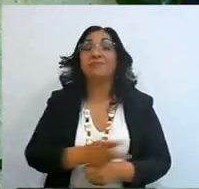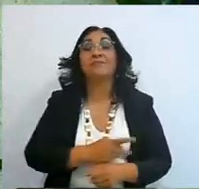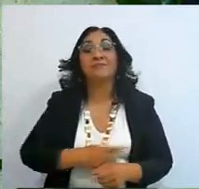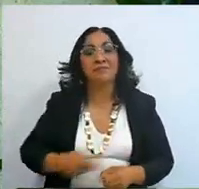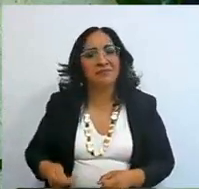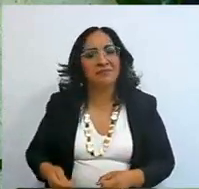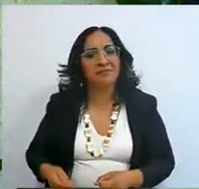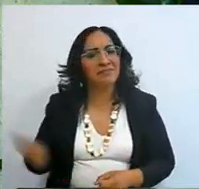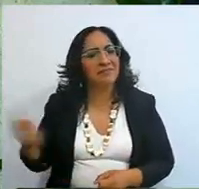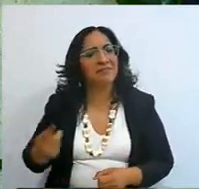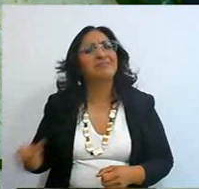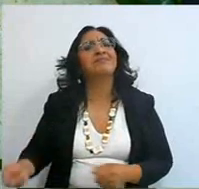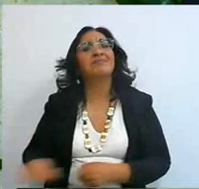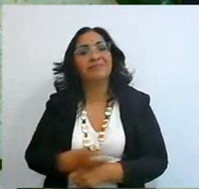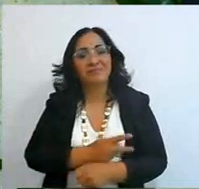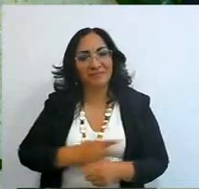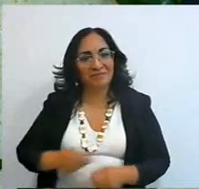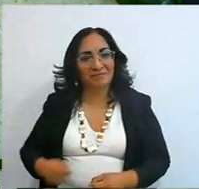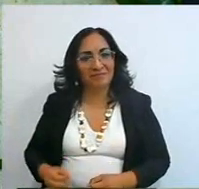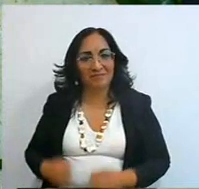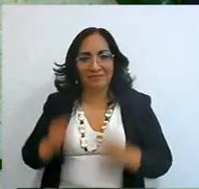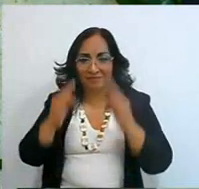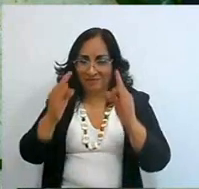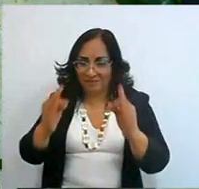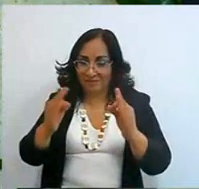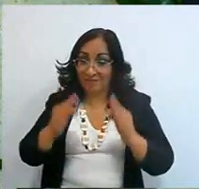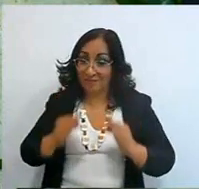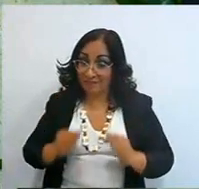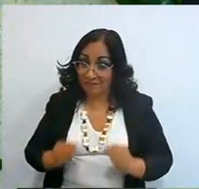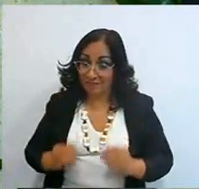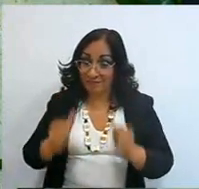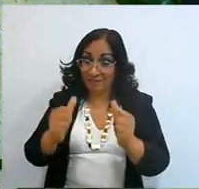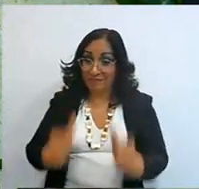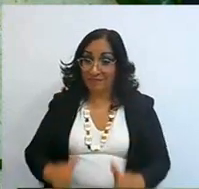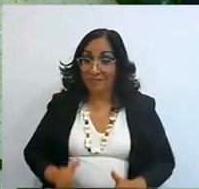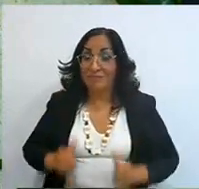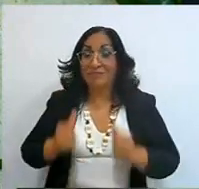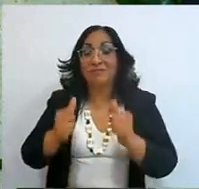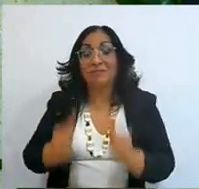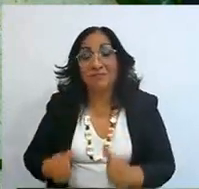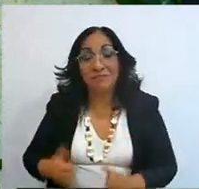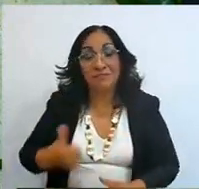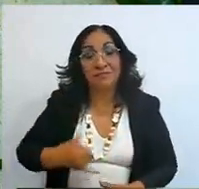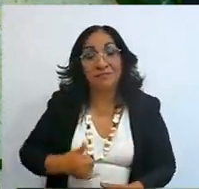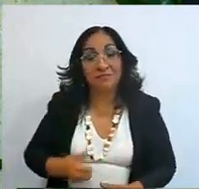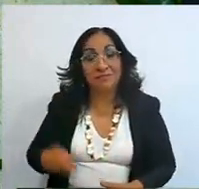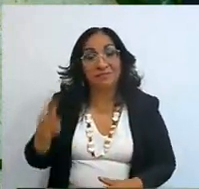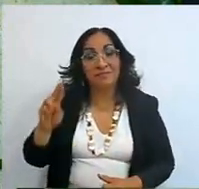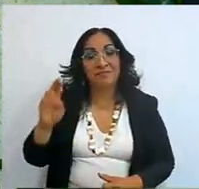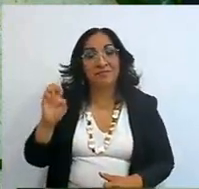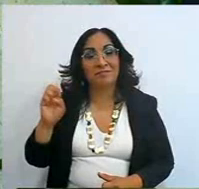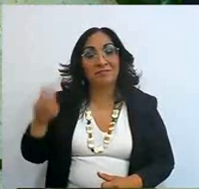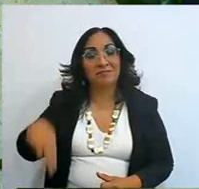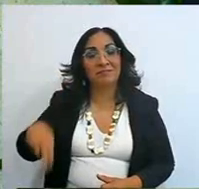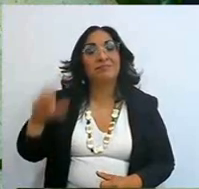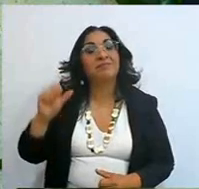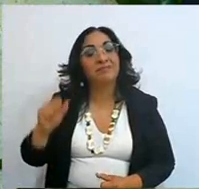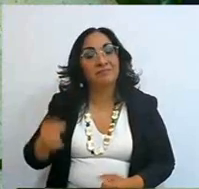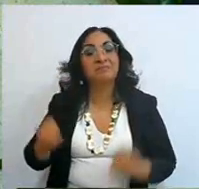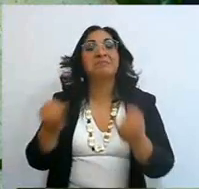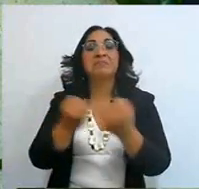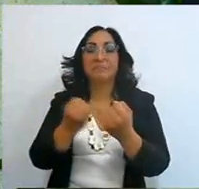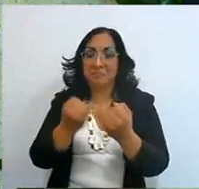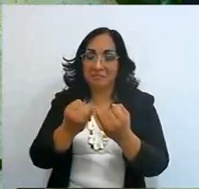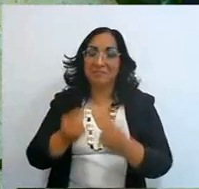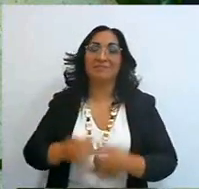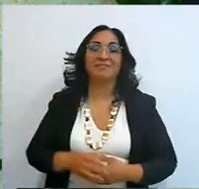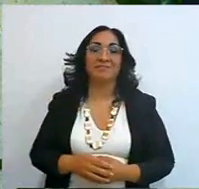an excellent disciple of Christ; and René an excellent disciple of Christ,